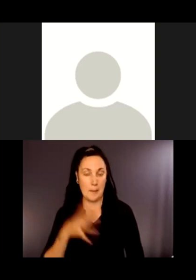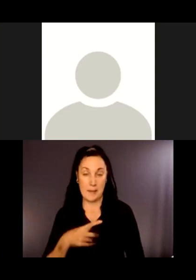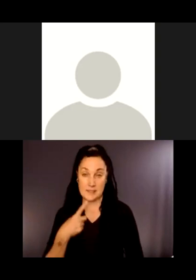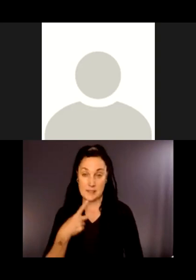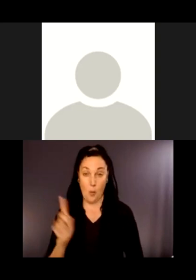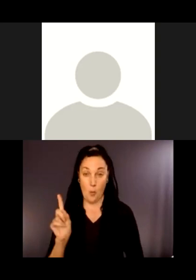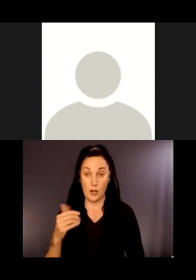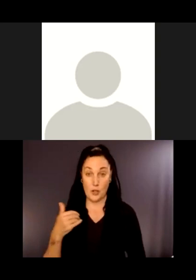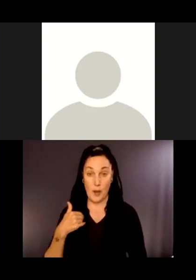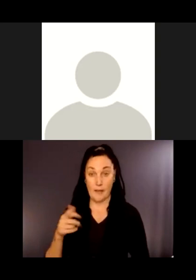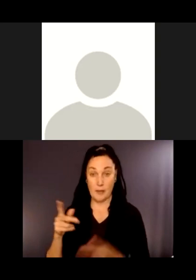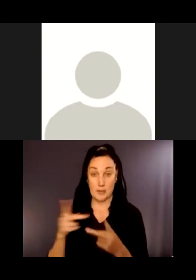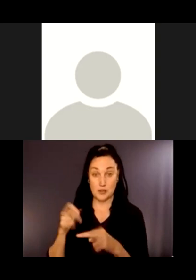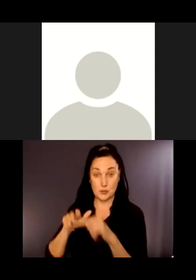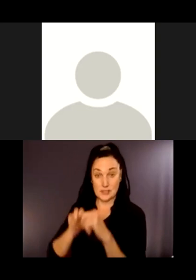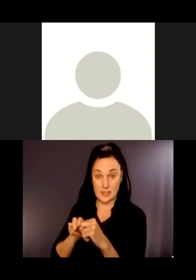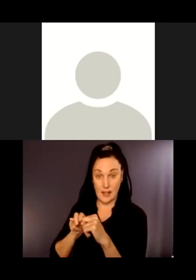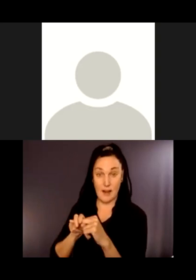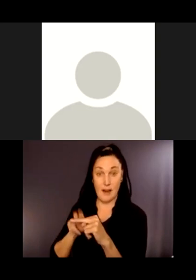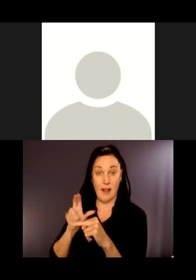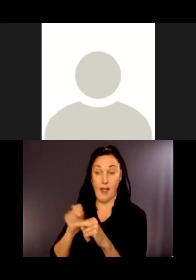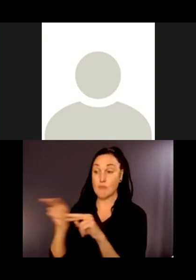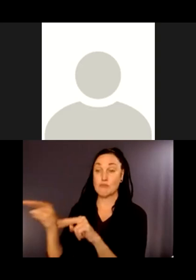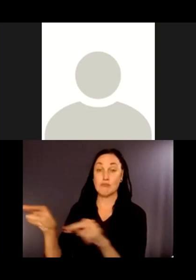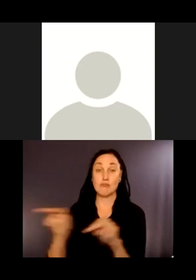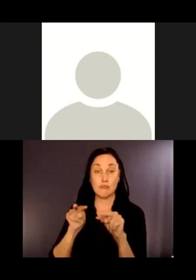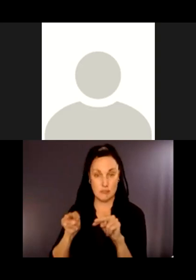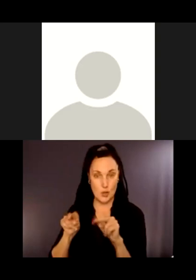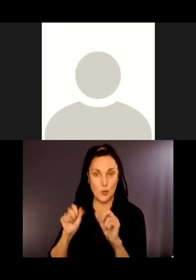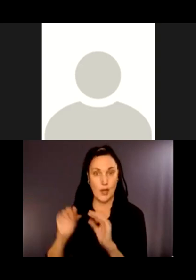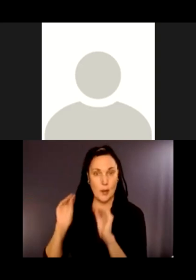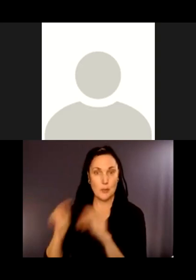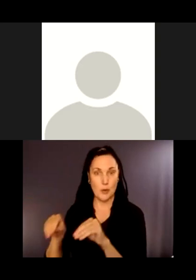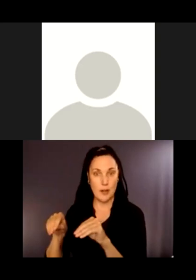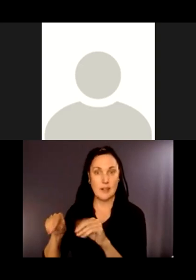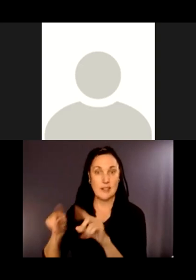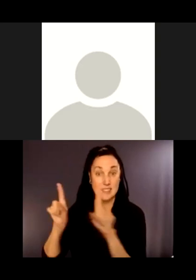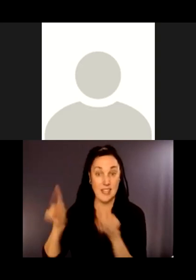for interpretive signage, talking about king fishers,